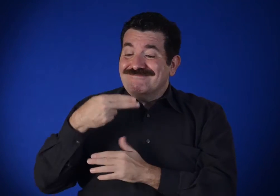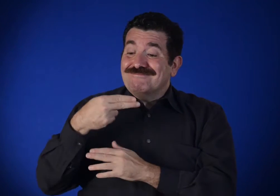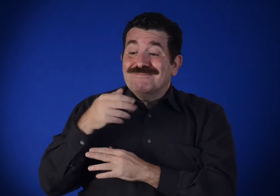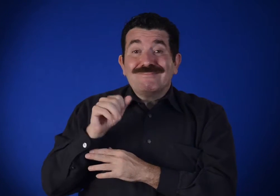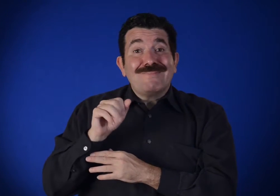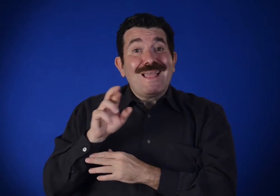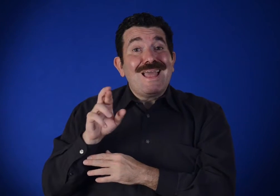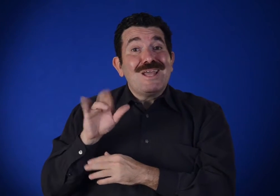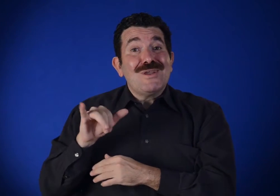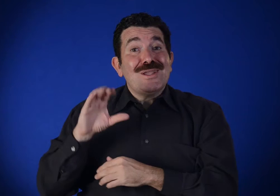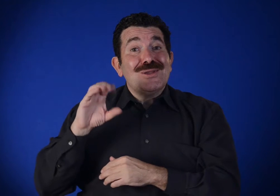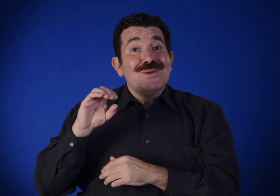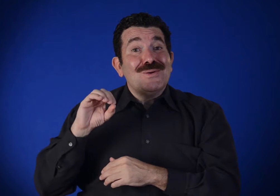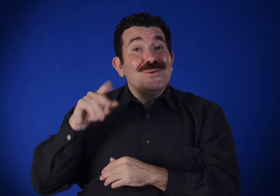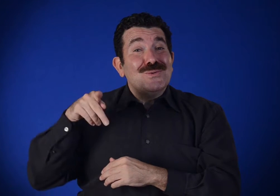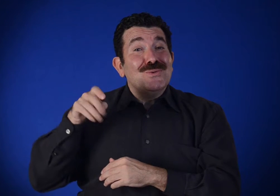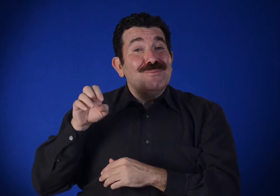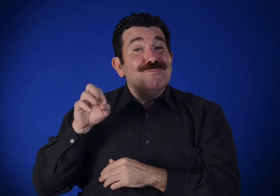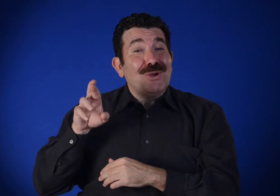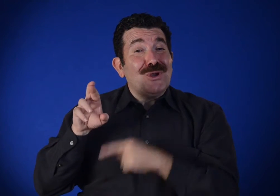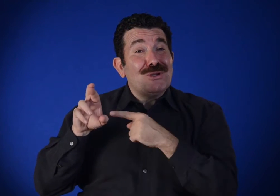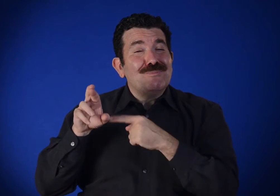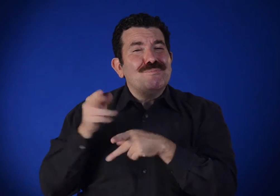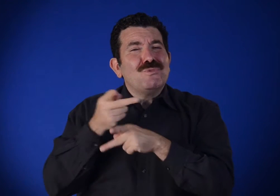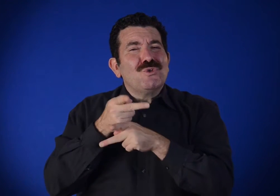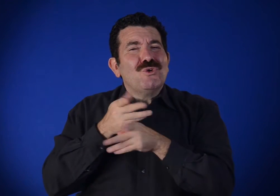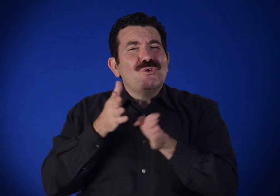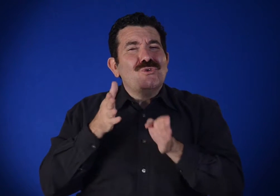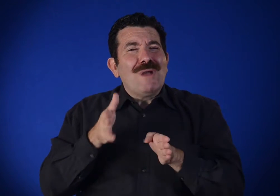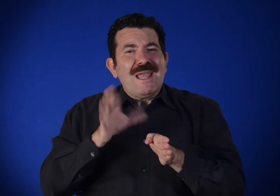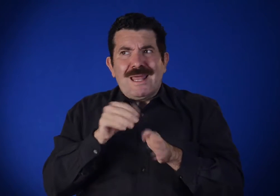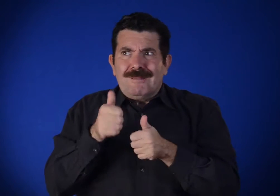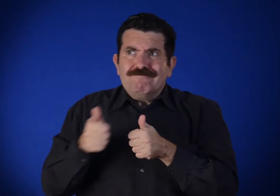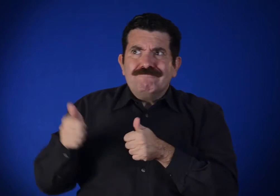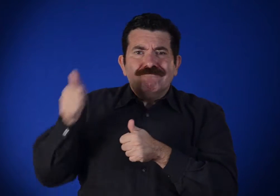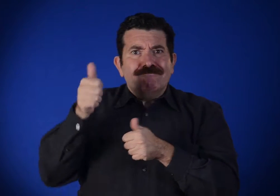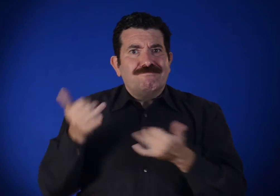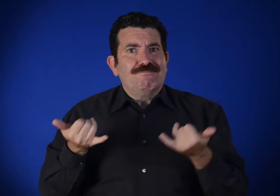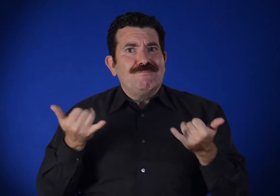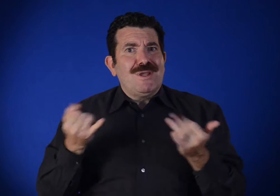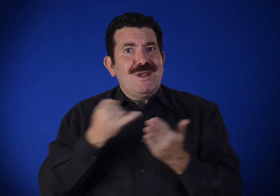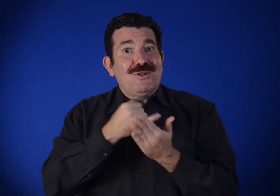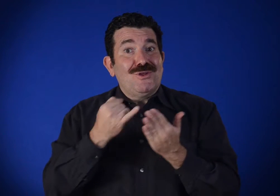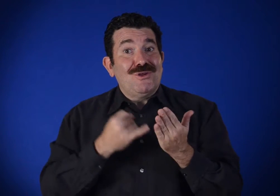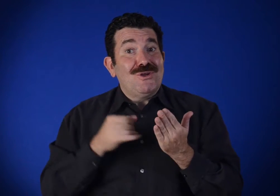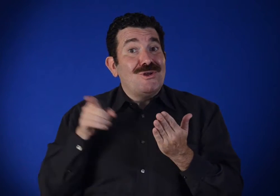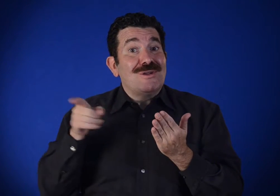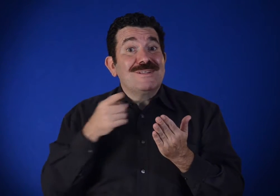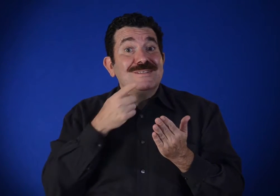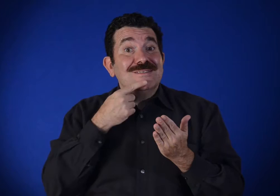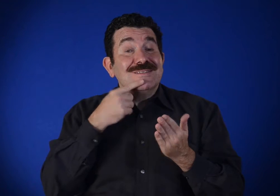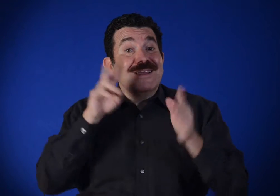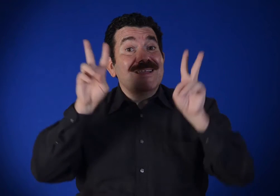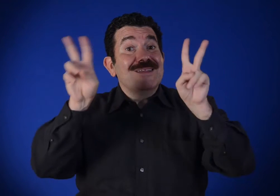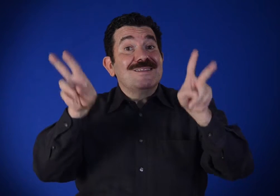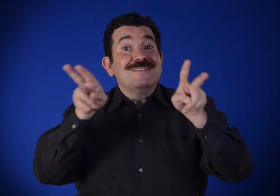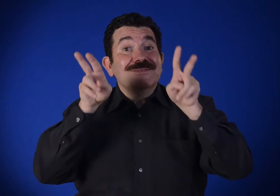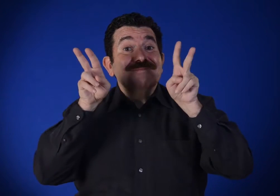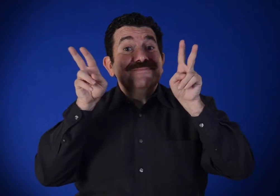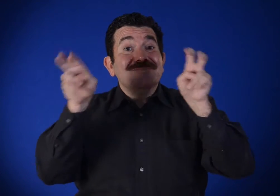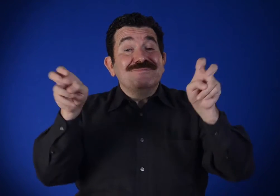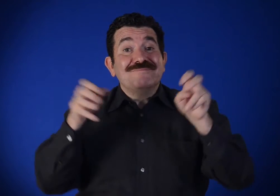Harry Cooper, curator and head of modern art, said of this painting: